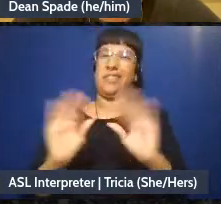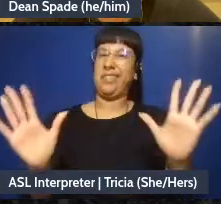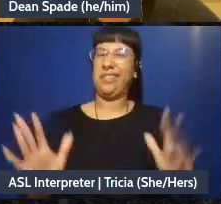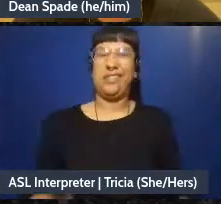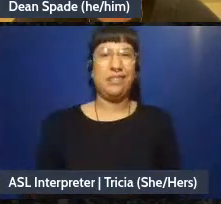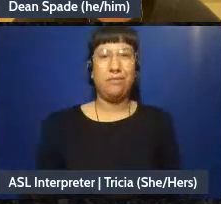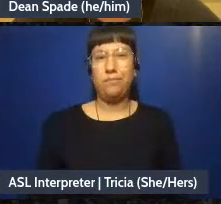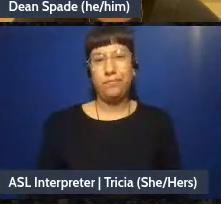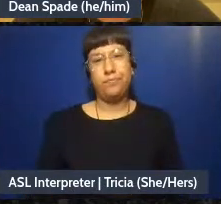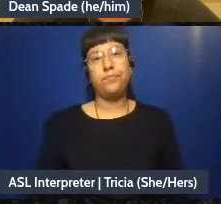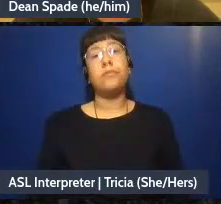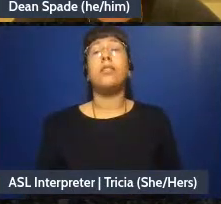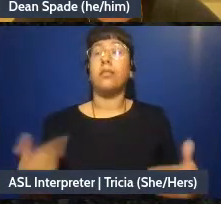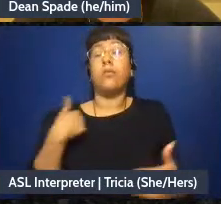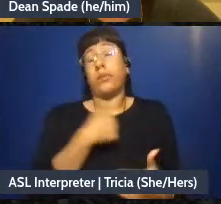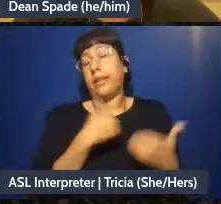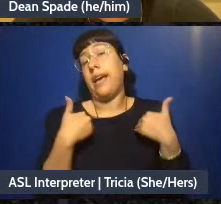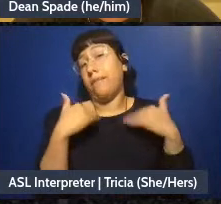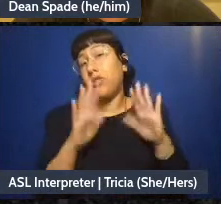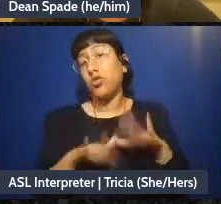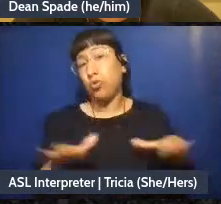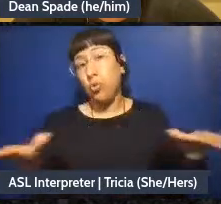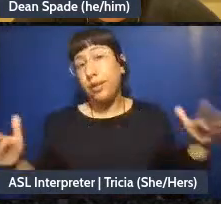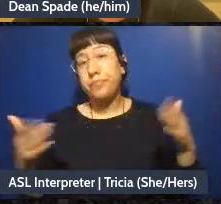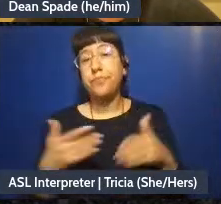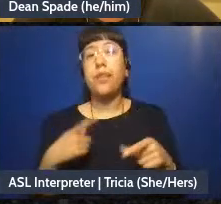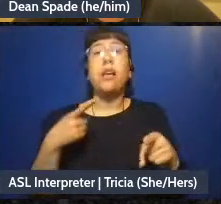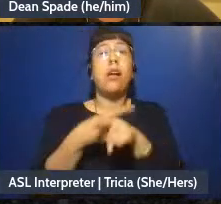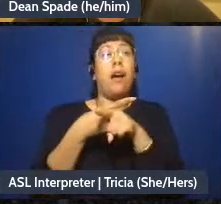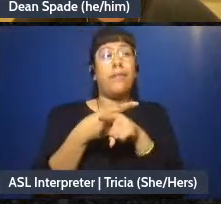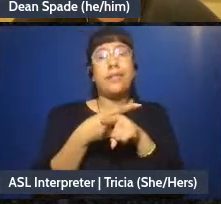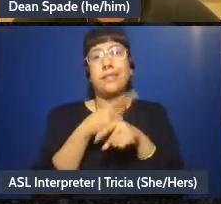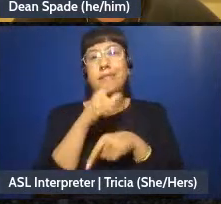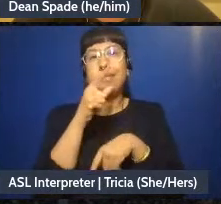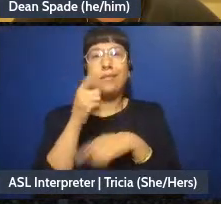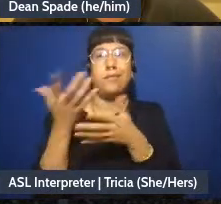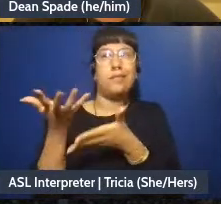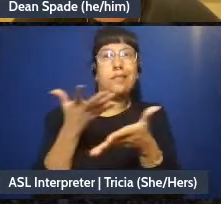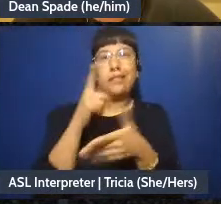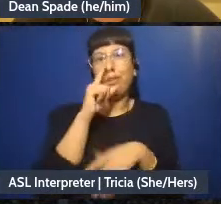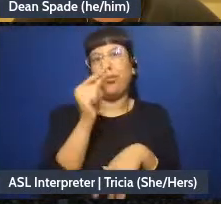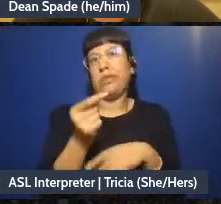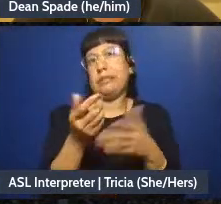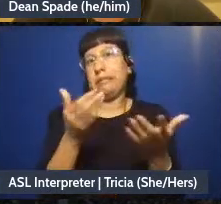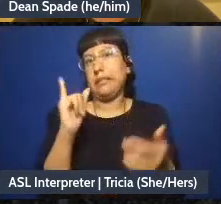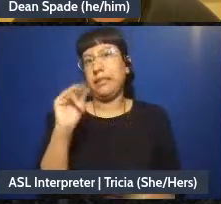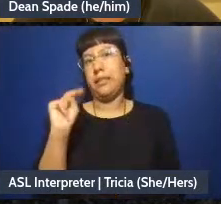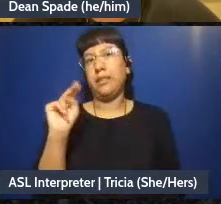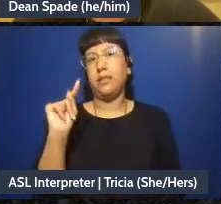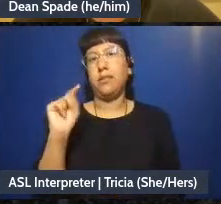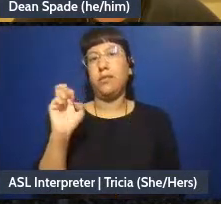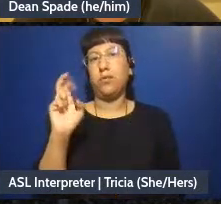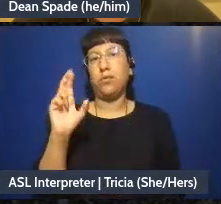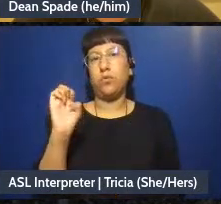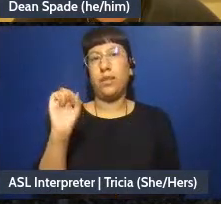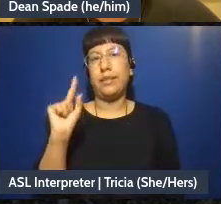We have children, conflicts of interest Lack of engagement